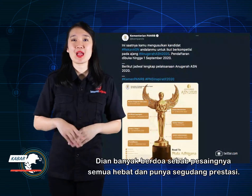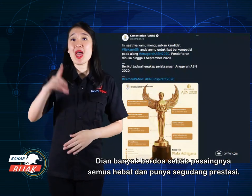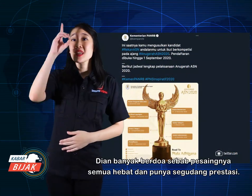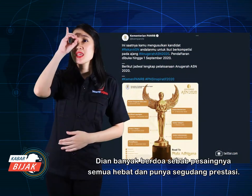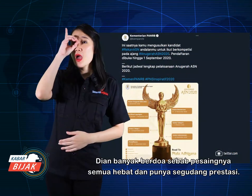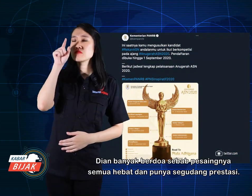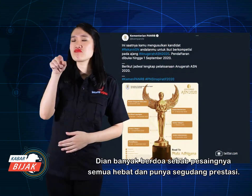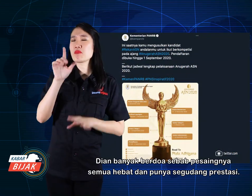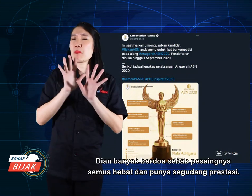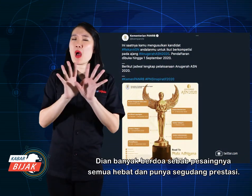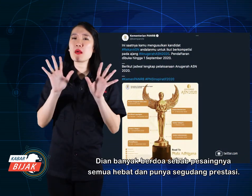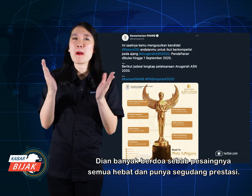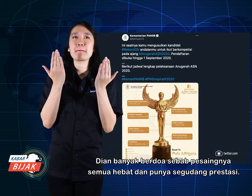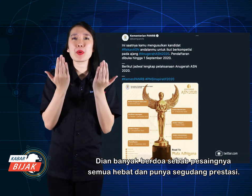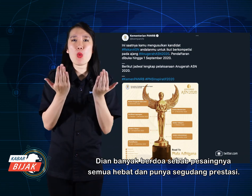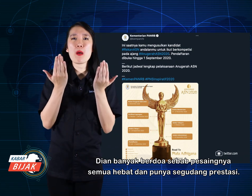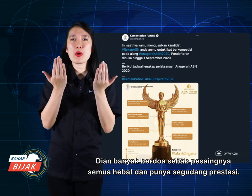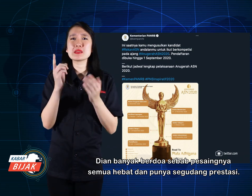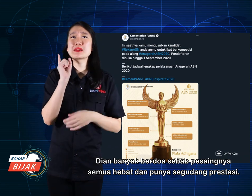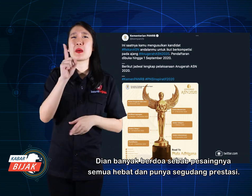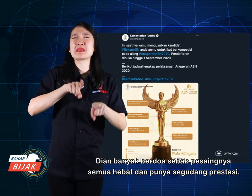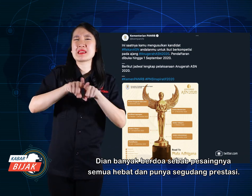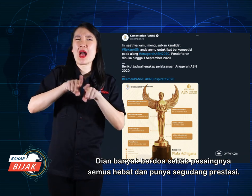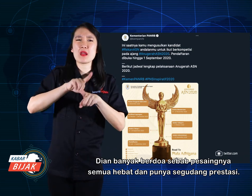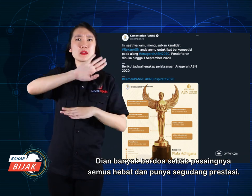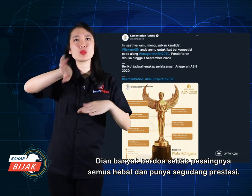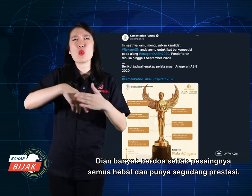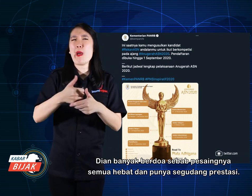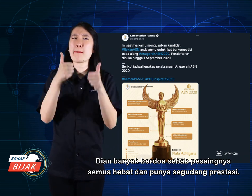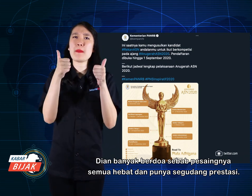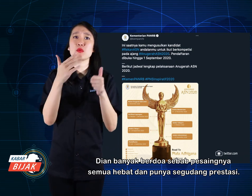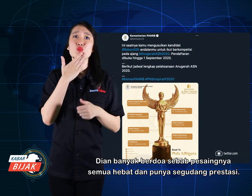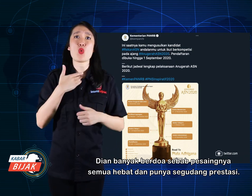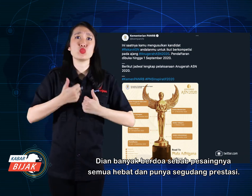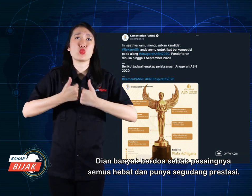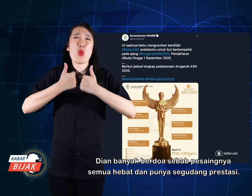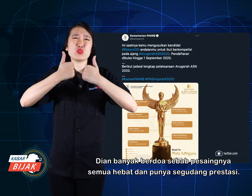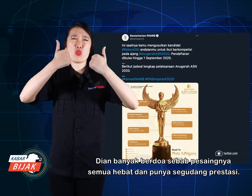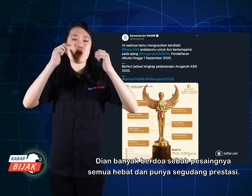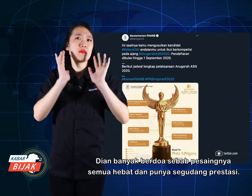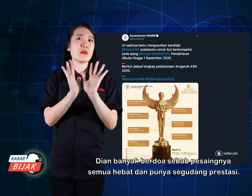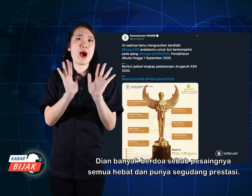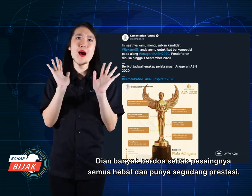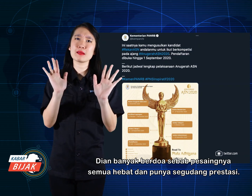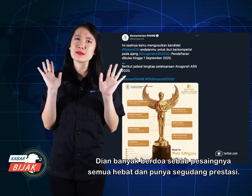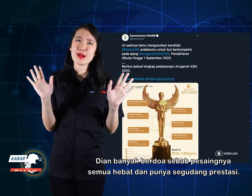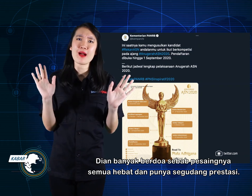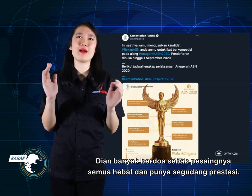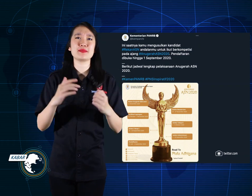Dian prayed a lot because all of her competitors were great and had a lot of achievements.